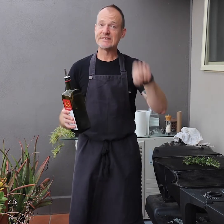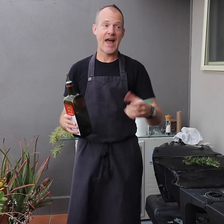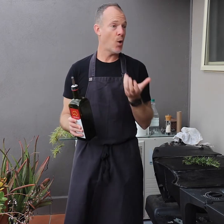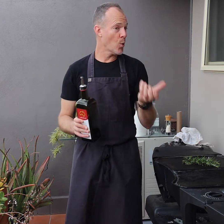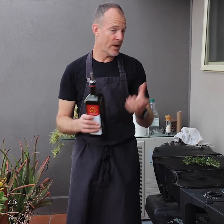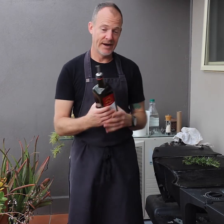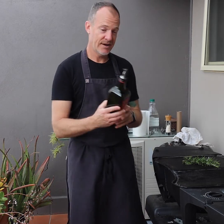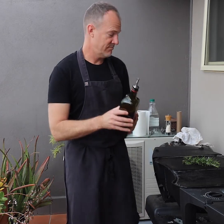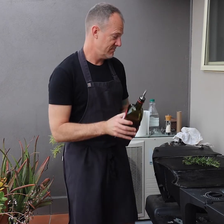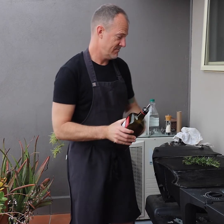Now, to start cooking...